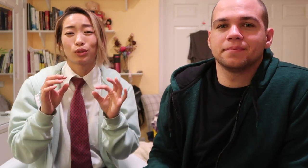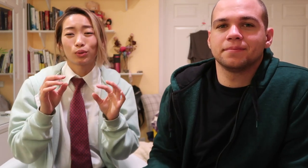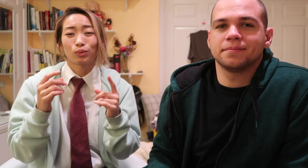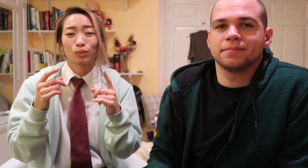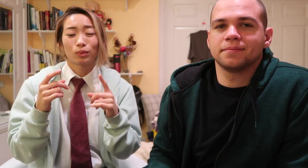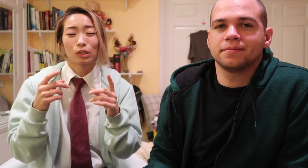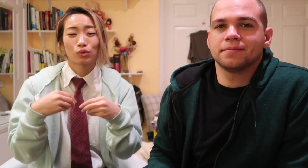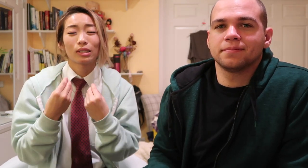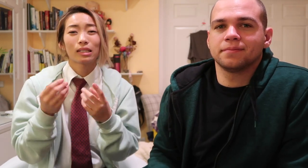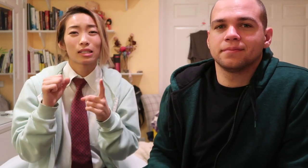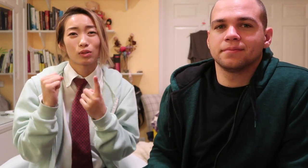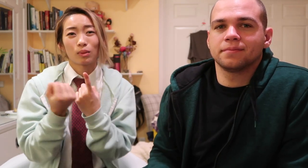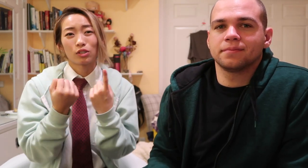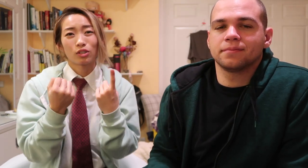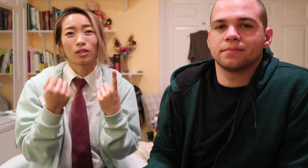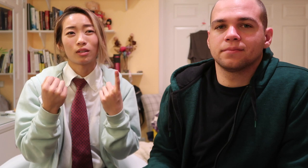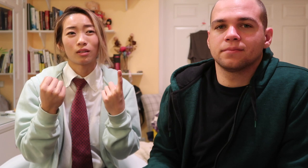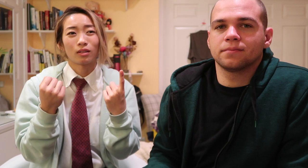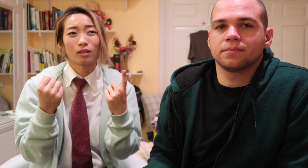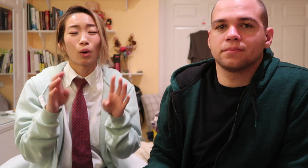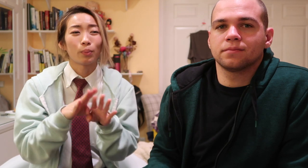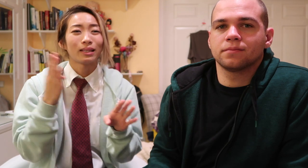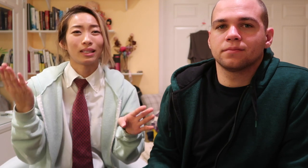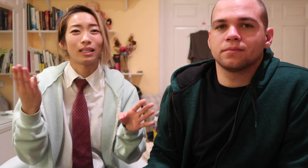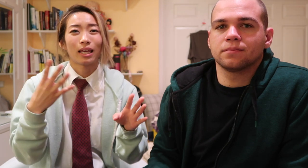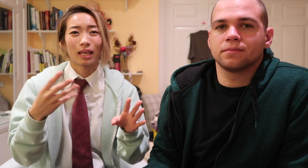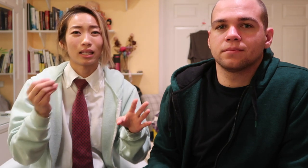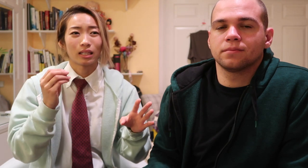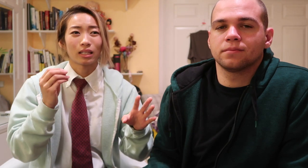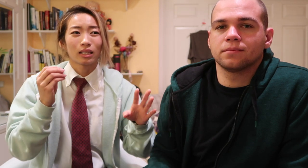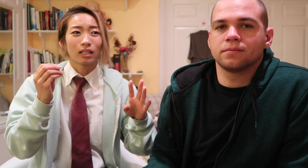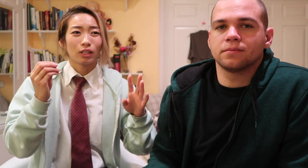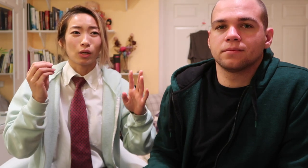treat the situation openly and you know